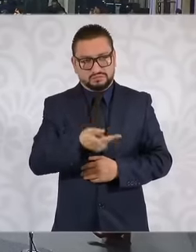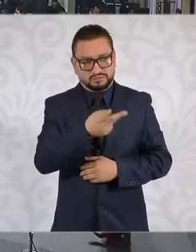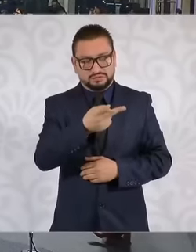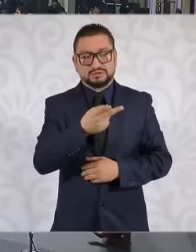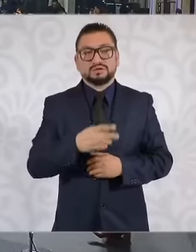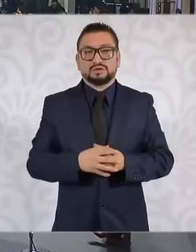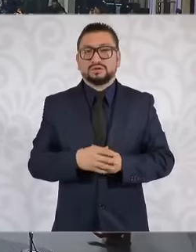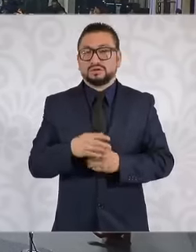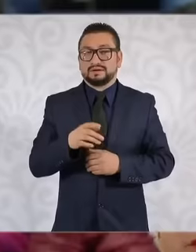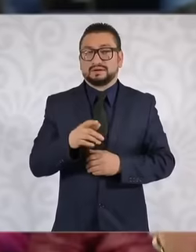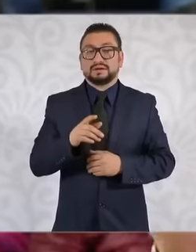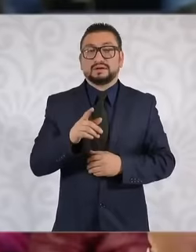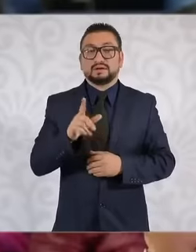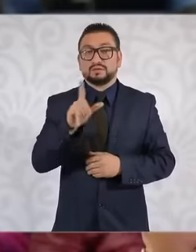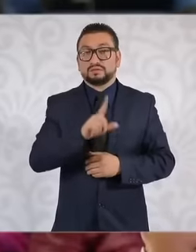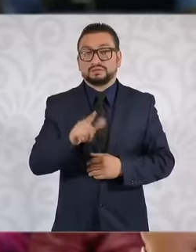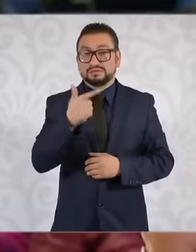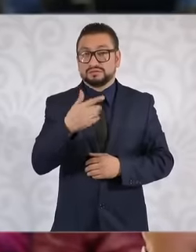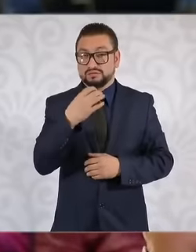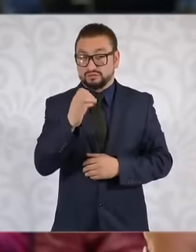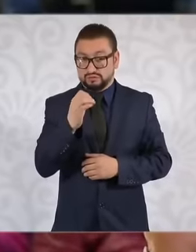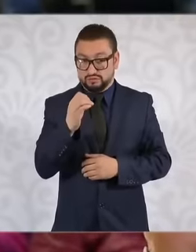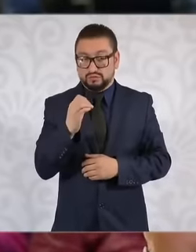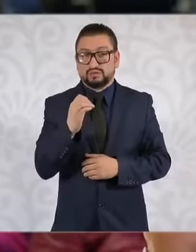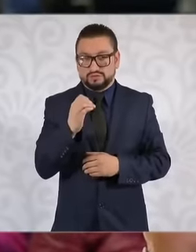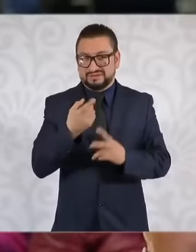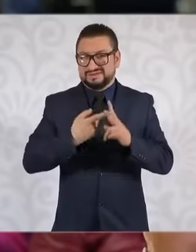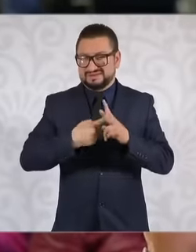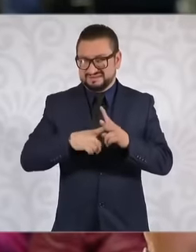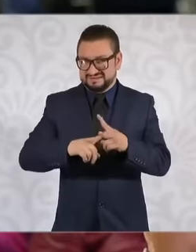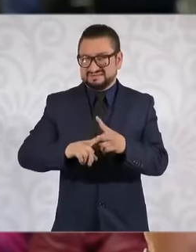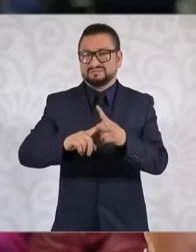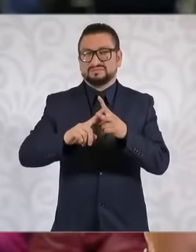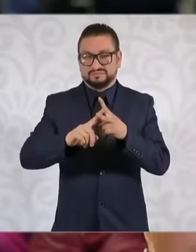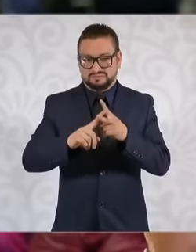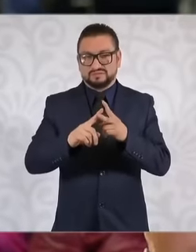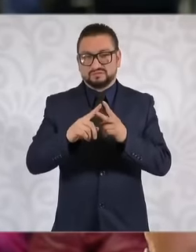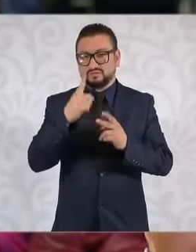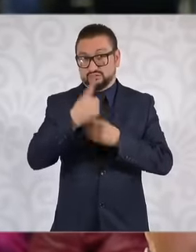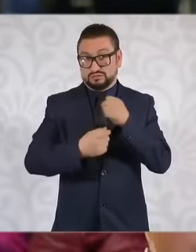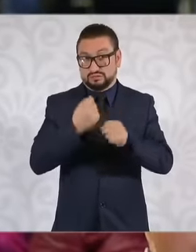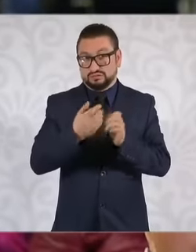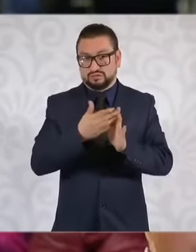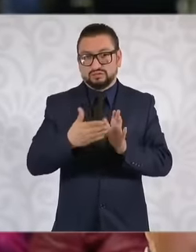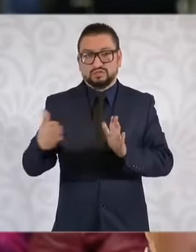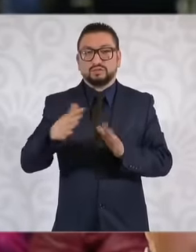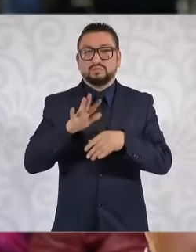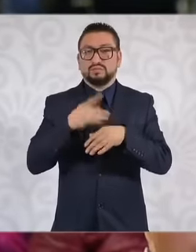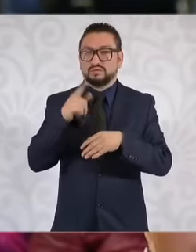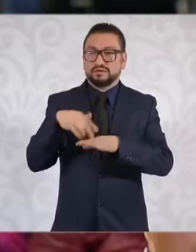Monday, October 7, marked one year since the beginning of the destruction of the Palestinian people in Gaza,